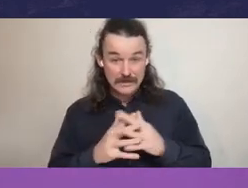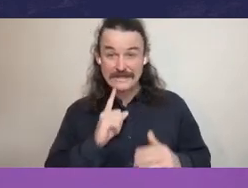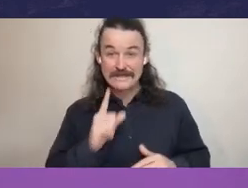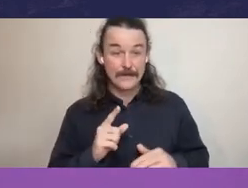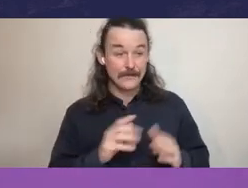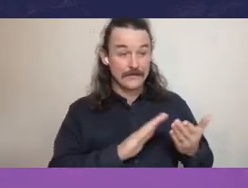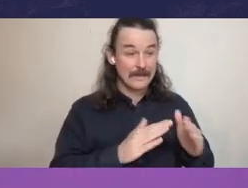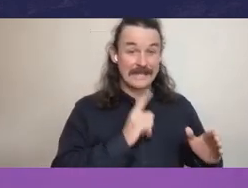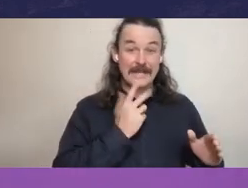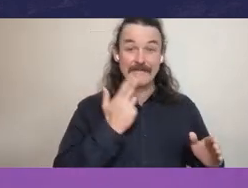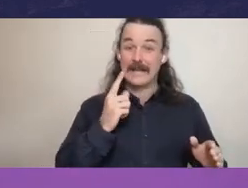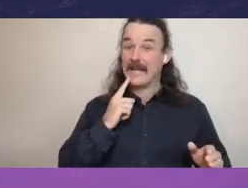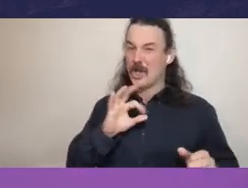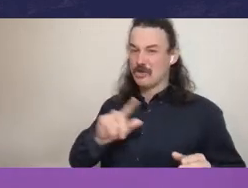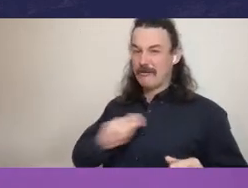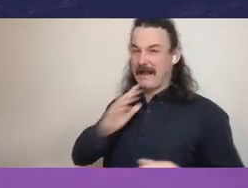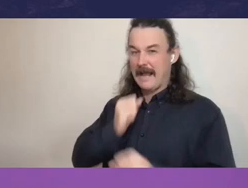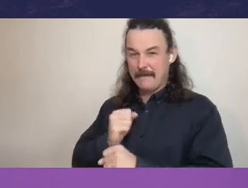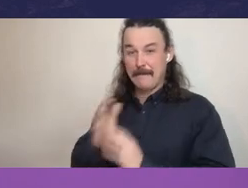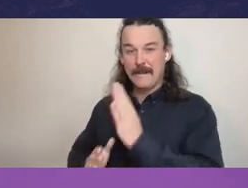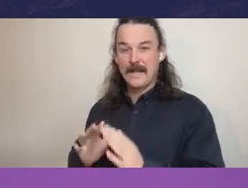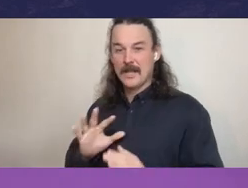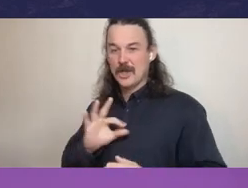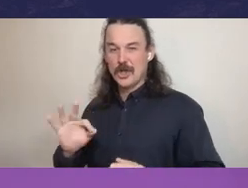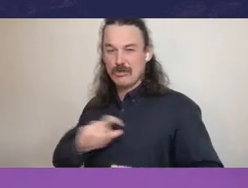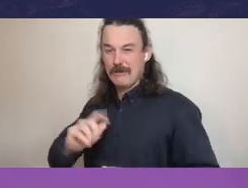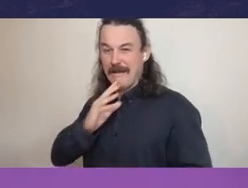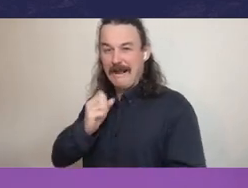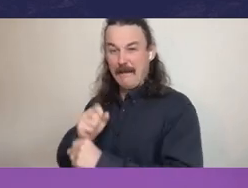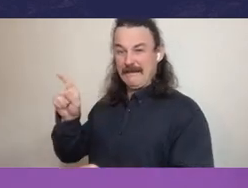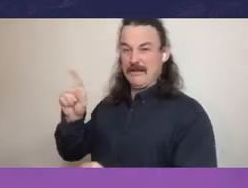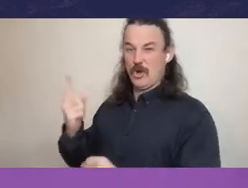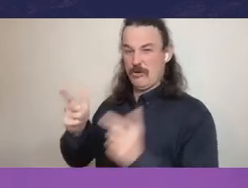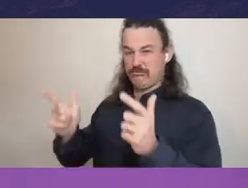You know, they trust the public sector. It's the executive they don't trust’.